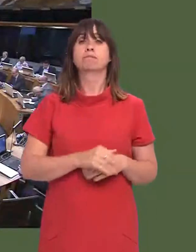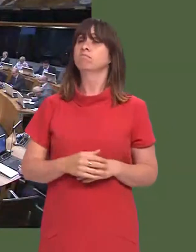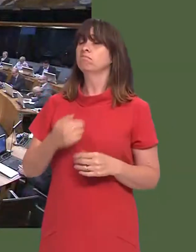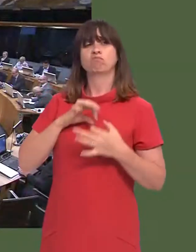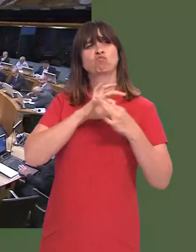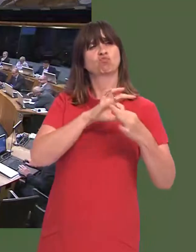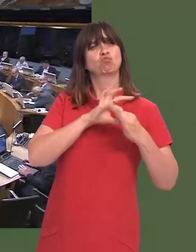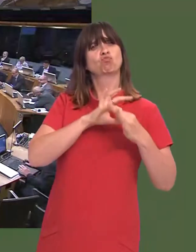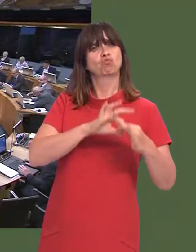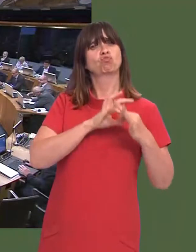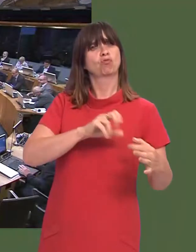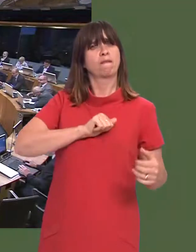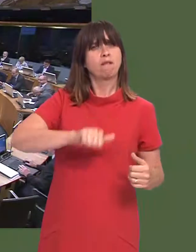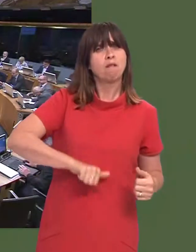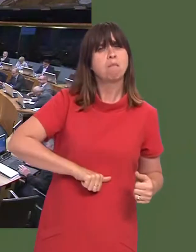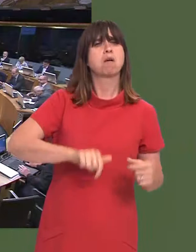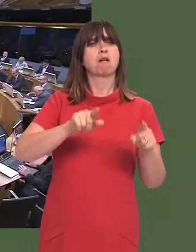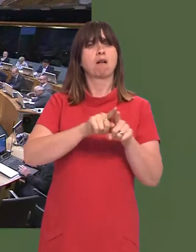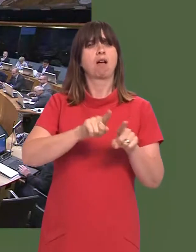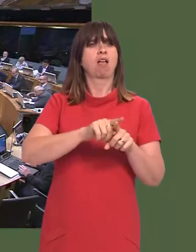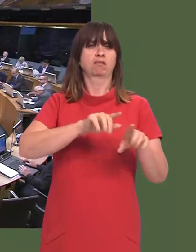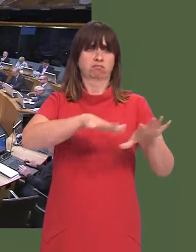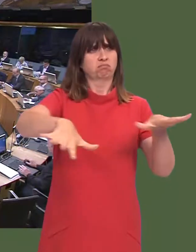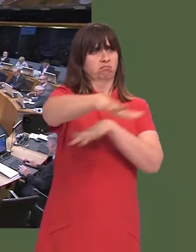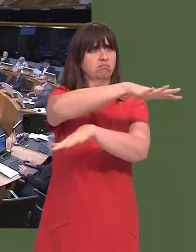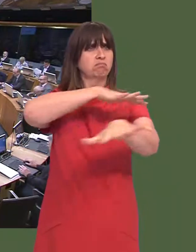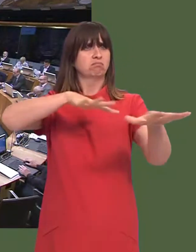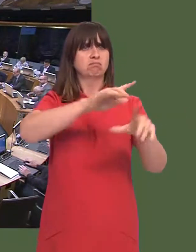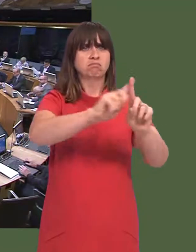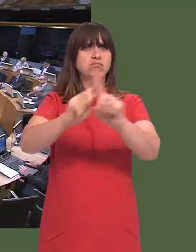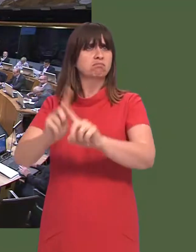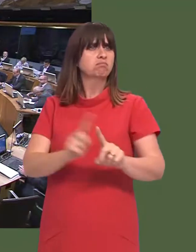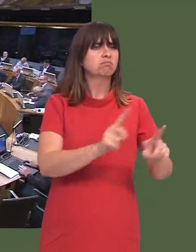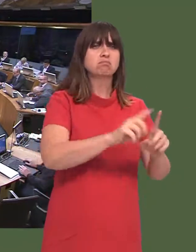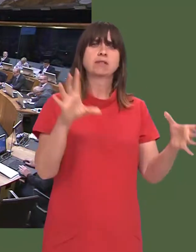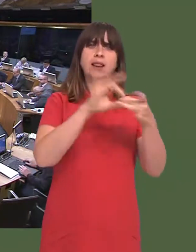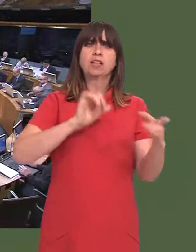OAQ(5)0726(FM) Carwyn Jones: Yes, we will continue to work side by side with our farmers and other key stakeholders to deliver our shared vision